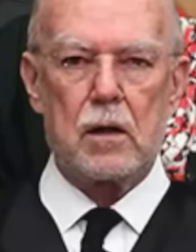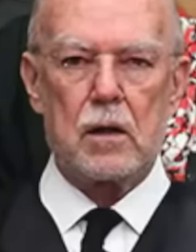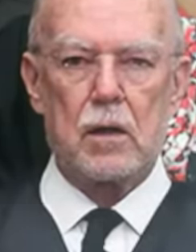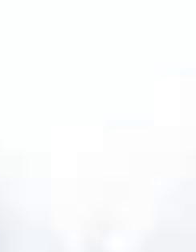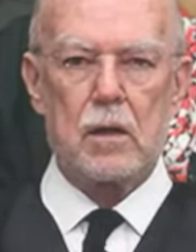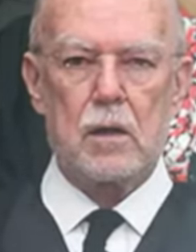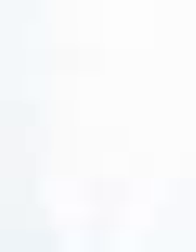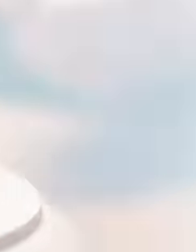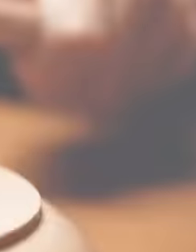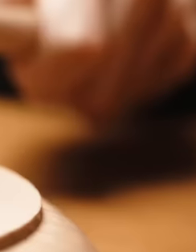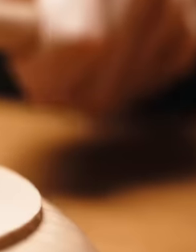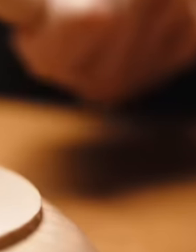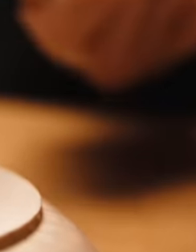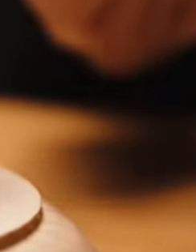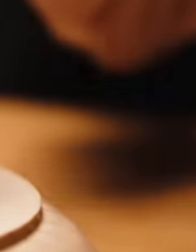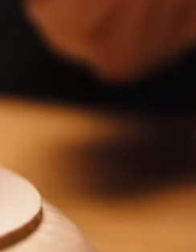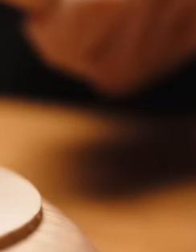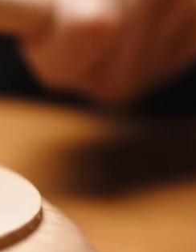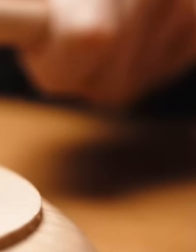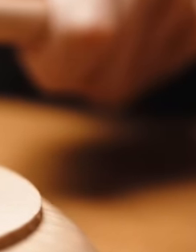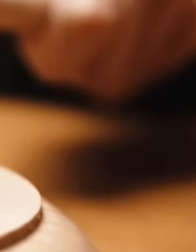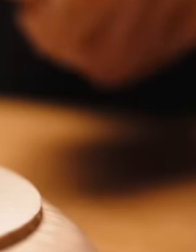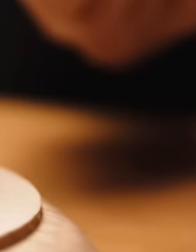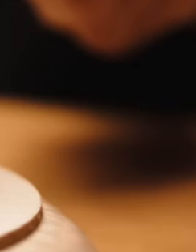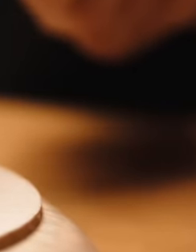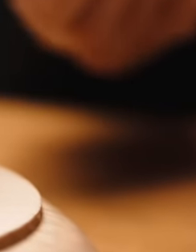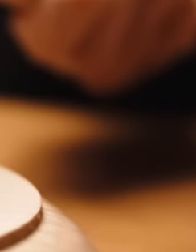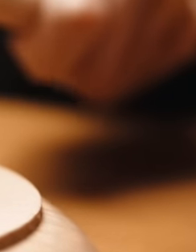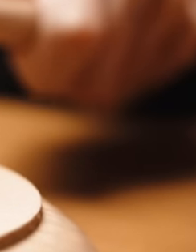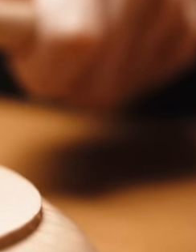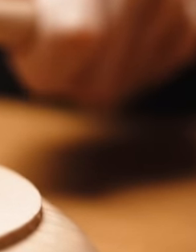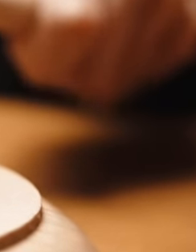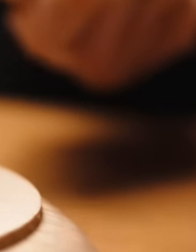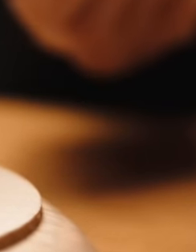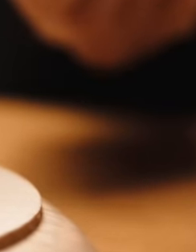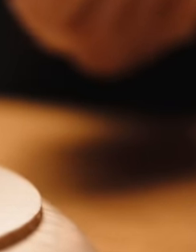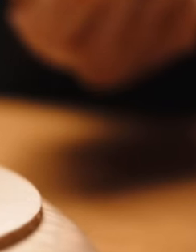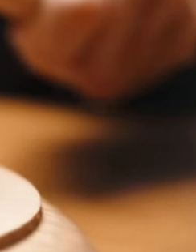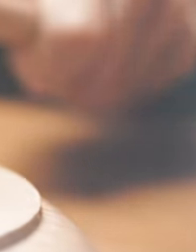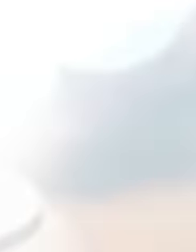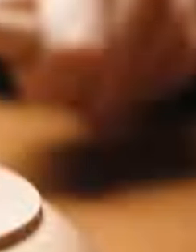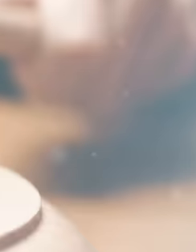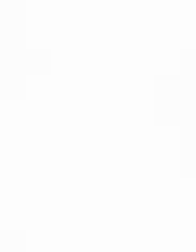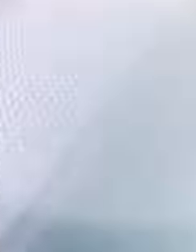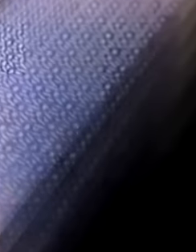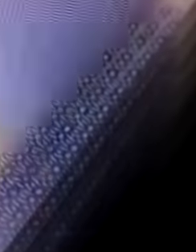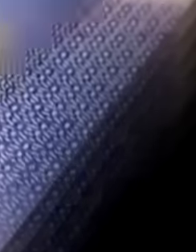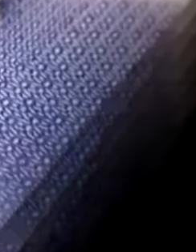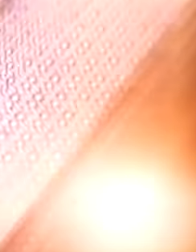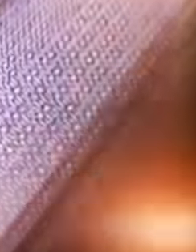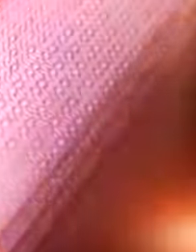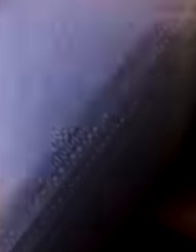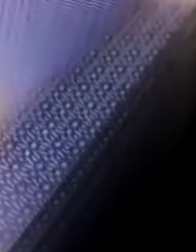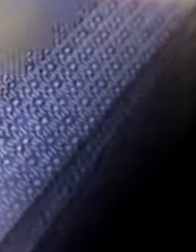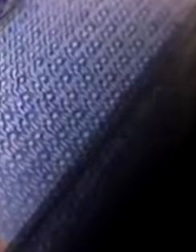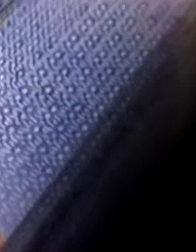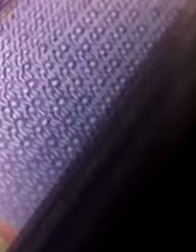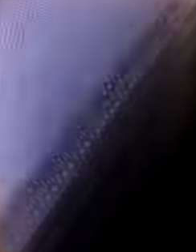until 2025 and thus be able to take 100% of the money between pensions and retirement